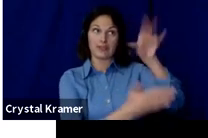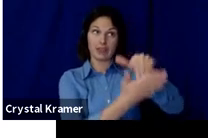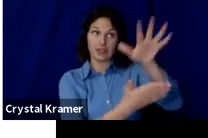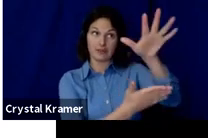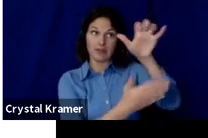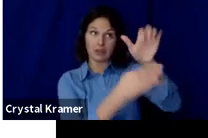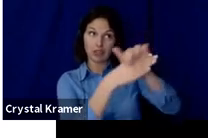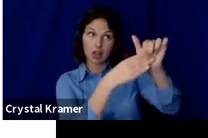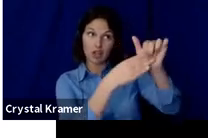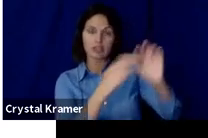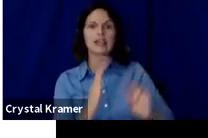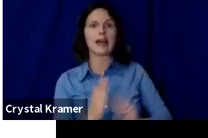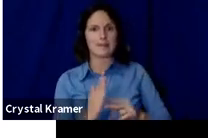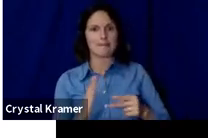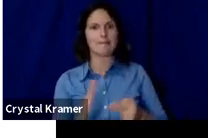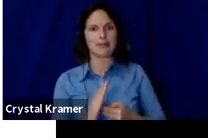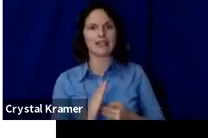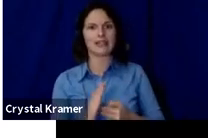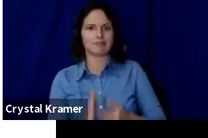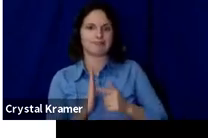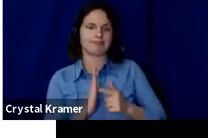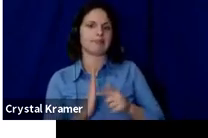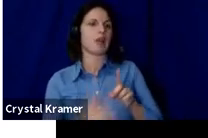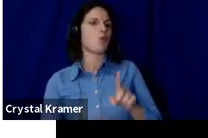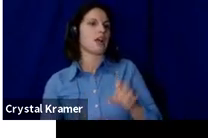the average donation is $75, so you need at least 100.